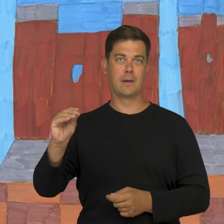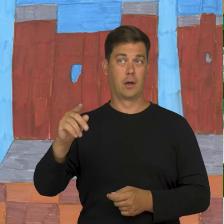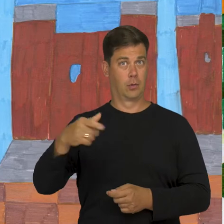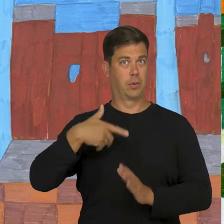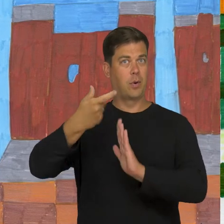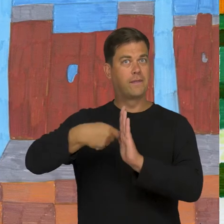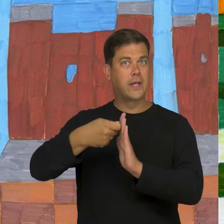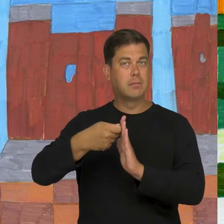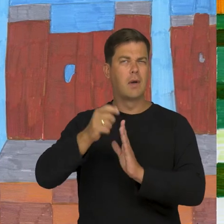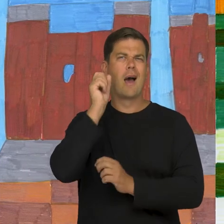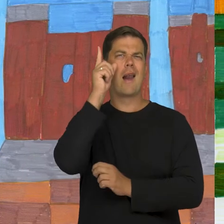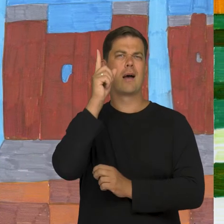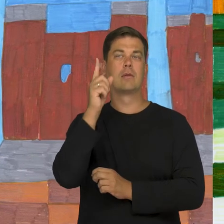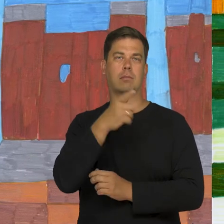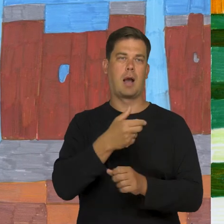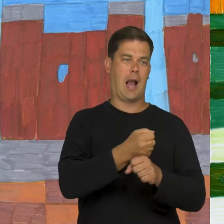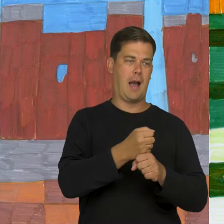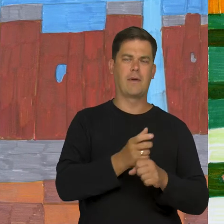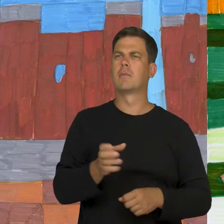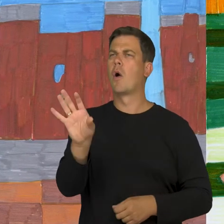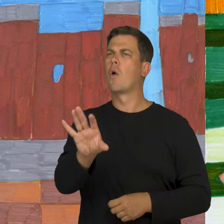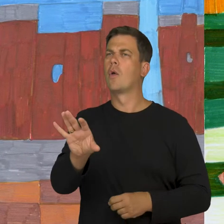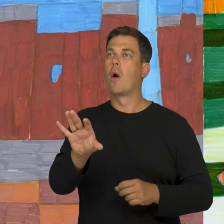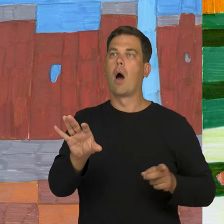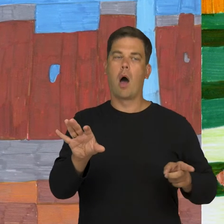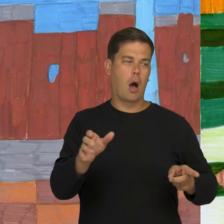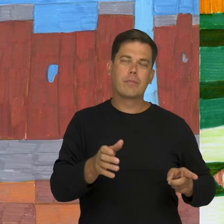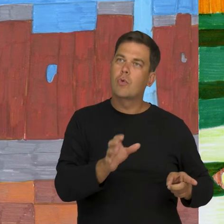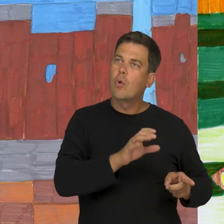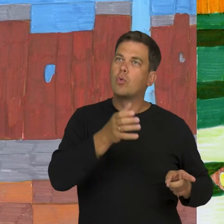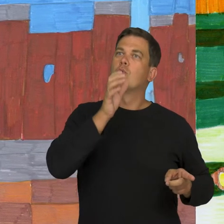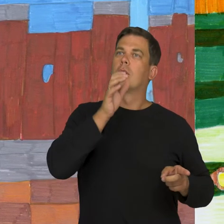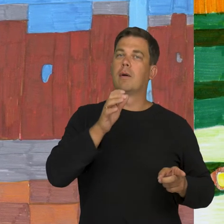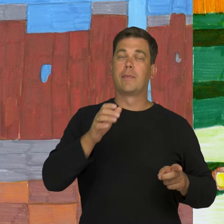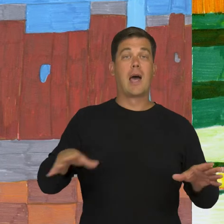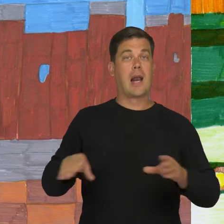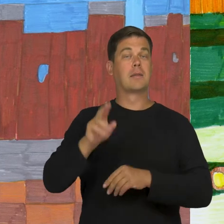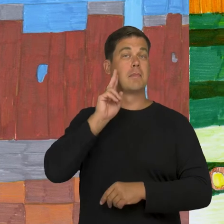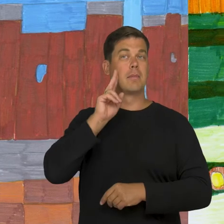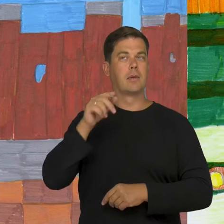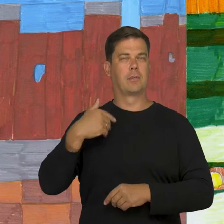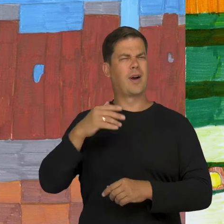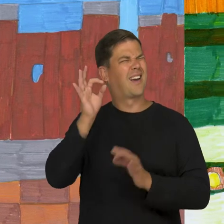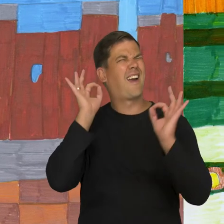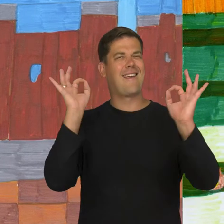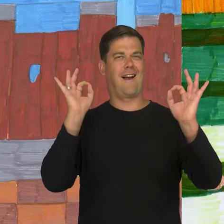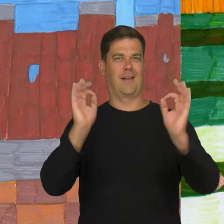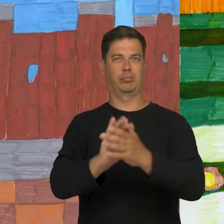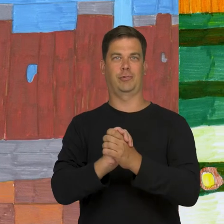A feature-length film in the morning while having breakfast and coffee in front of the TV. I watched it with mom. The episode title was: "Genius friend"